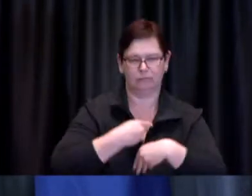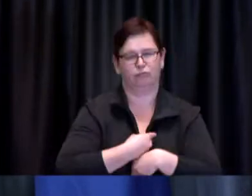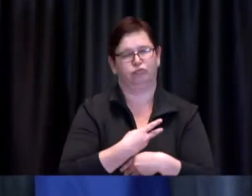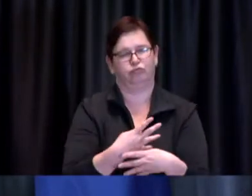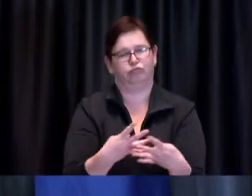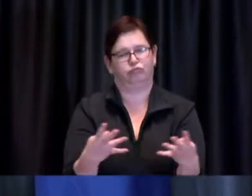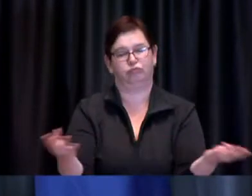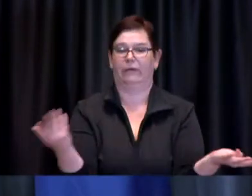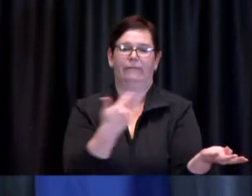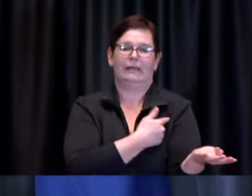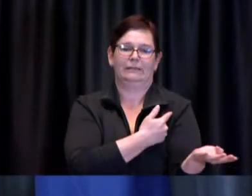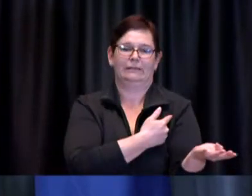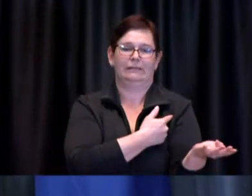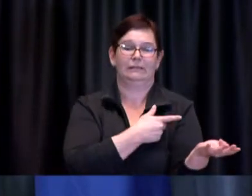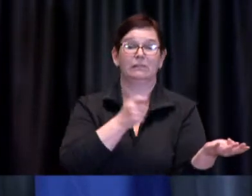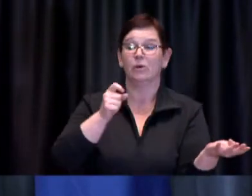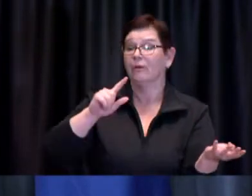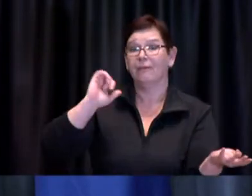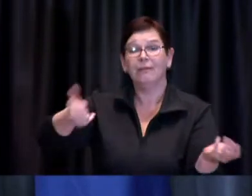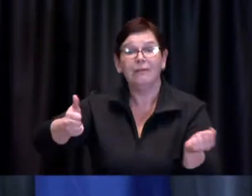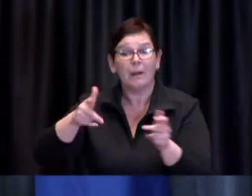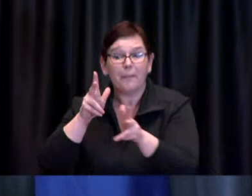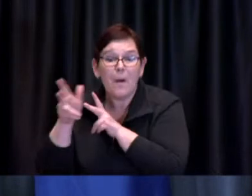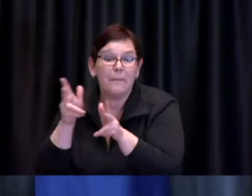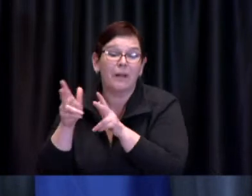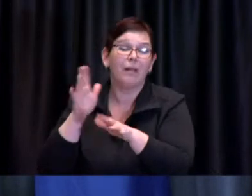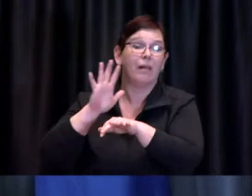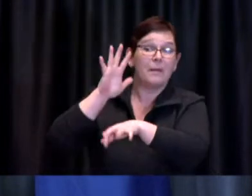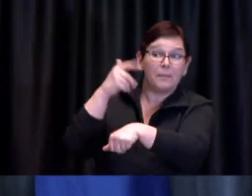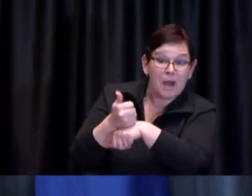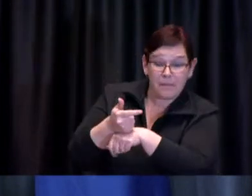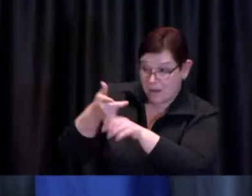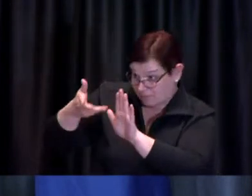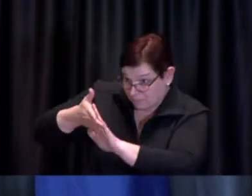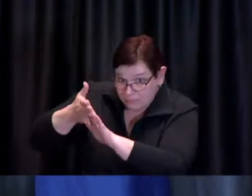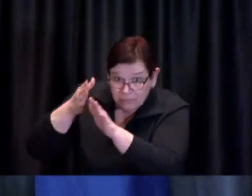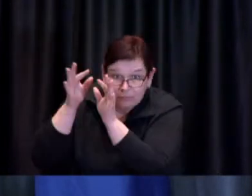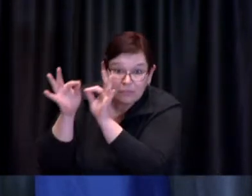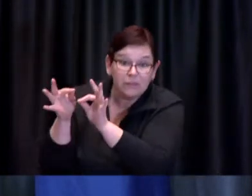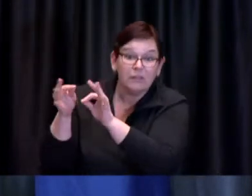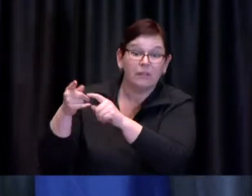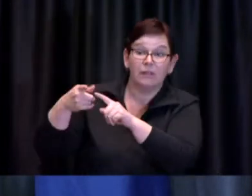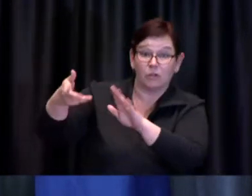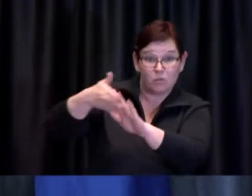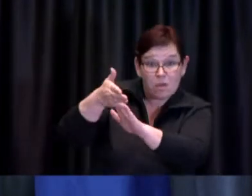and running in concert with those that are being already operated by our health sector partners